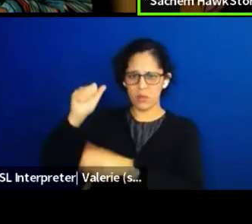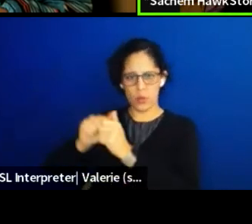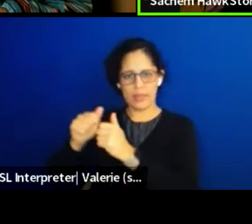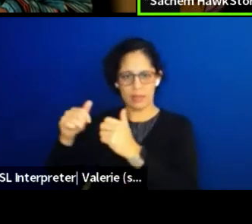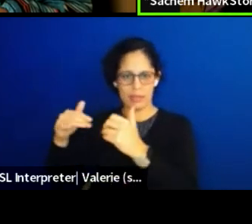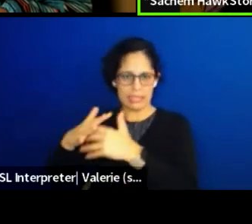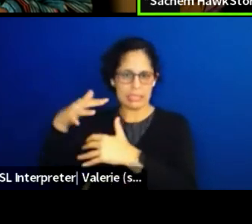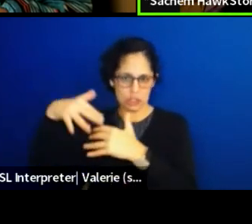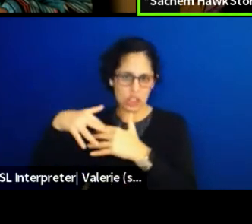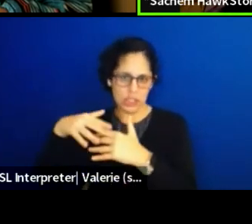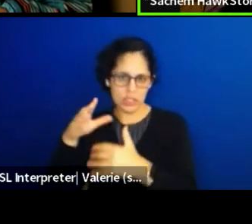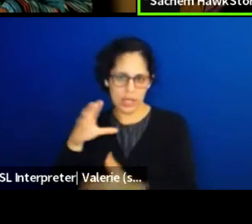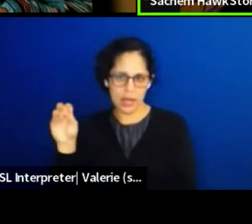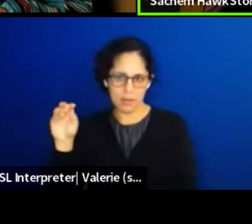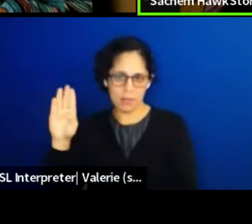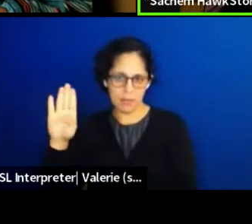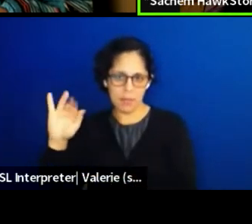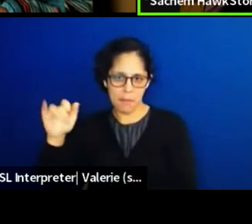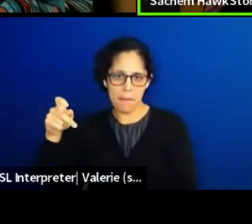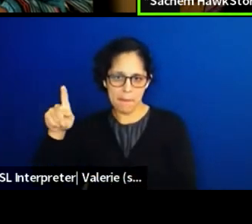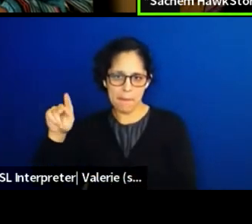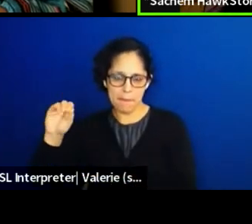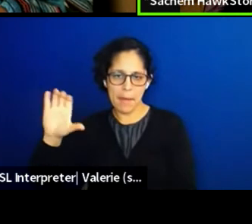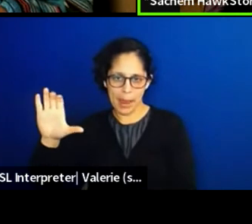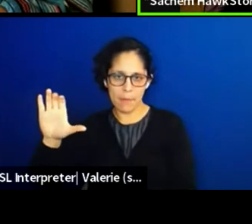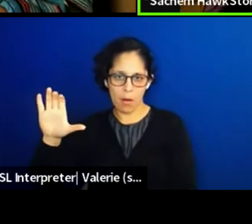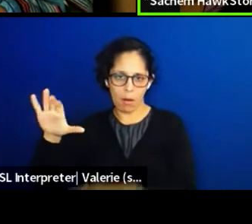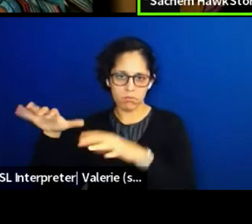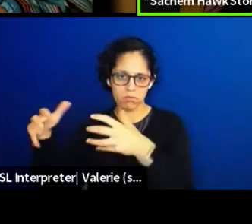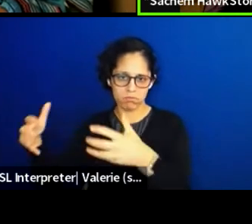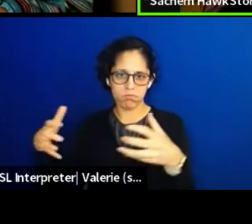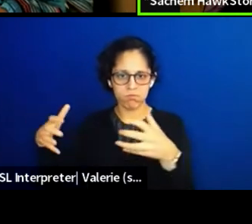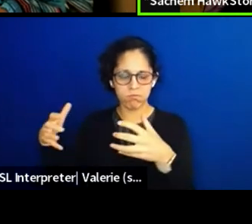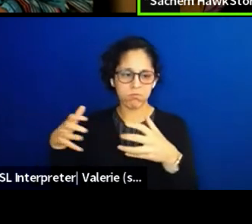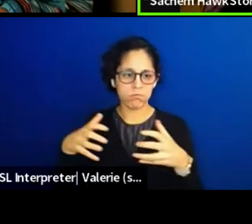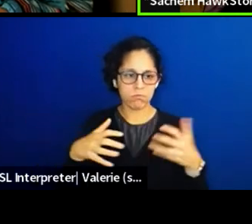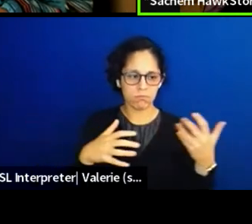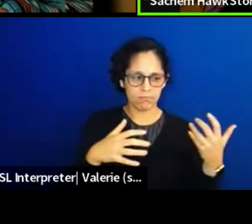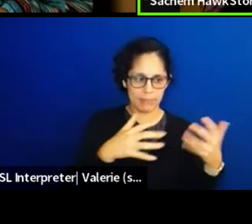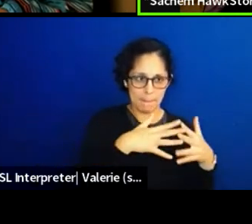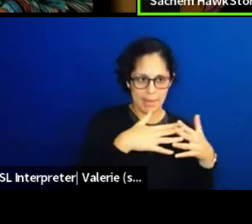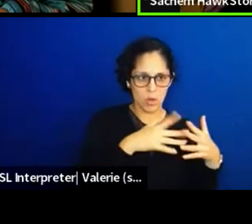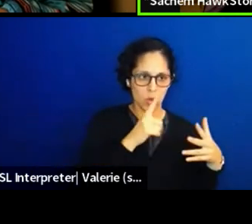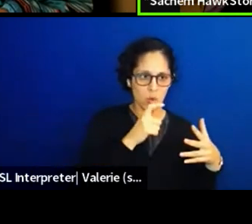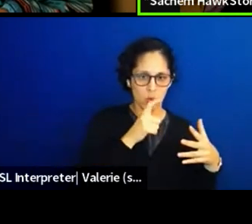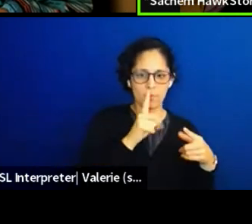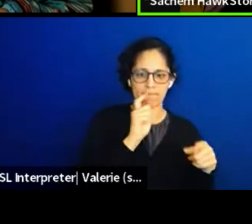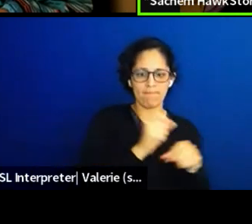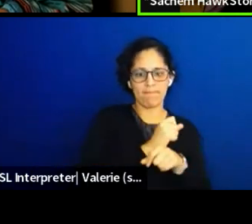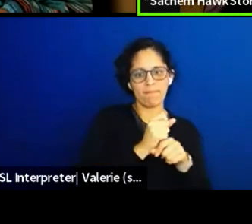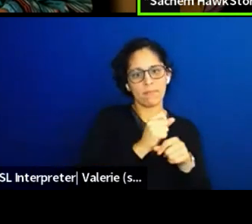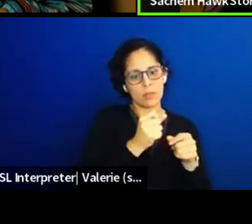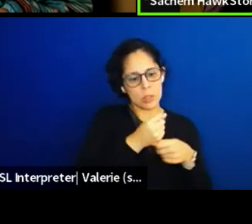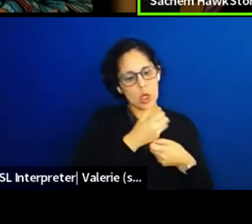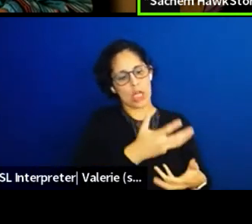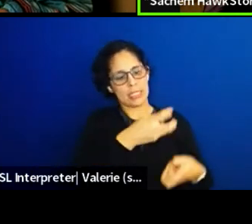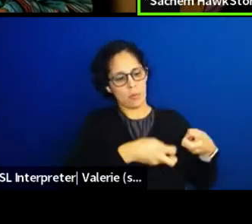they're the ones that are driving this. And so we get to see it firsthand and it's hard.